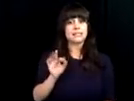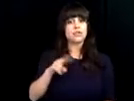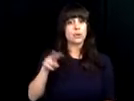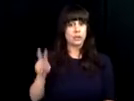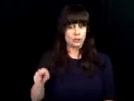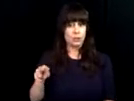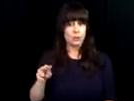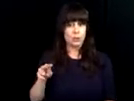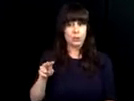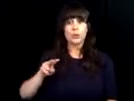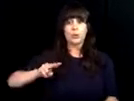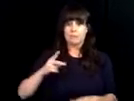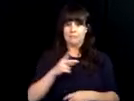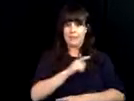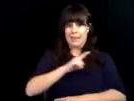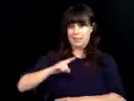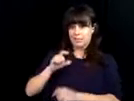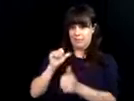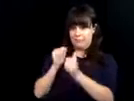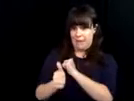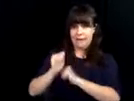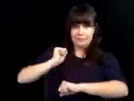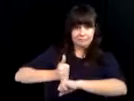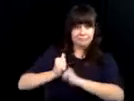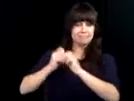The Virginia Department for the Blind and